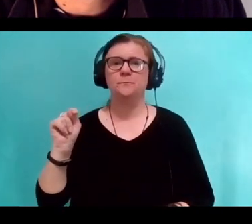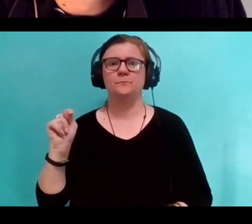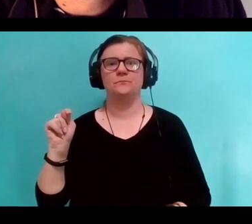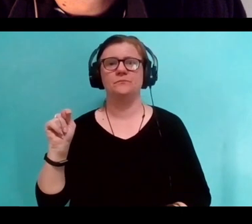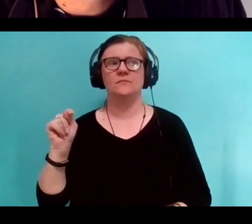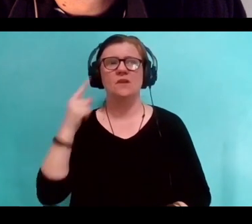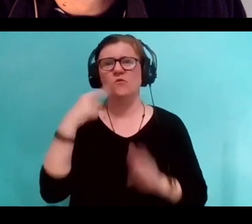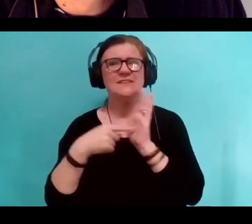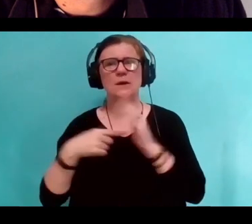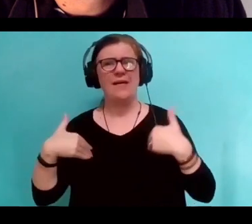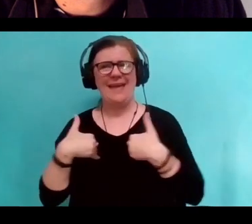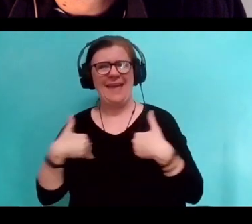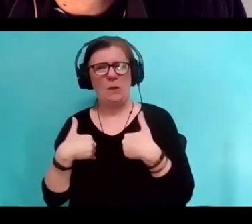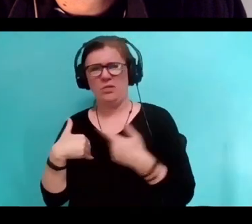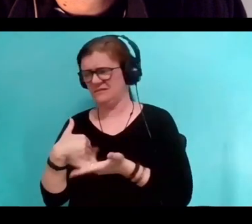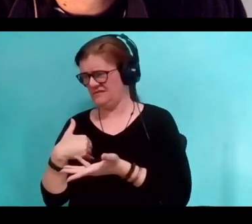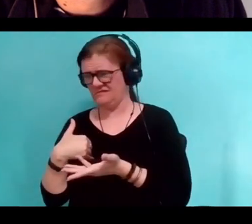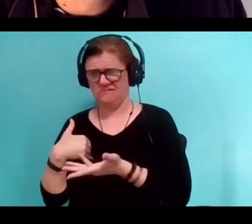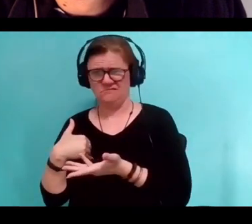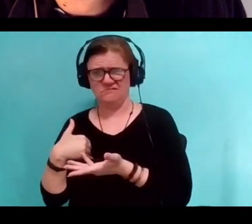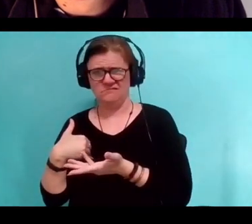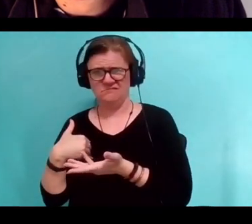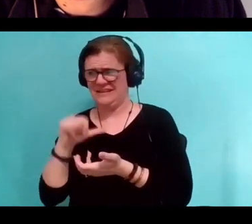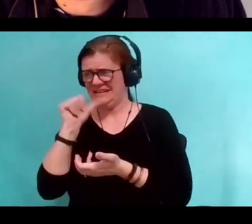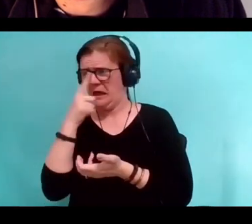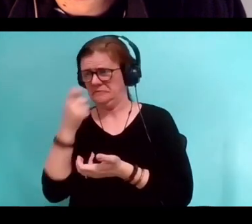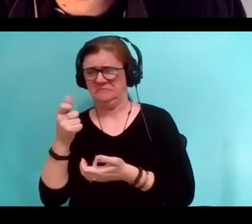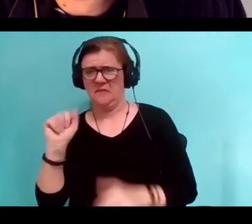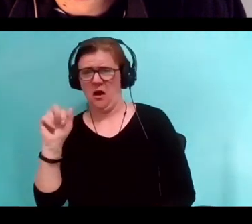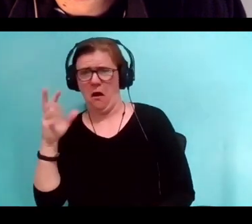animals don't seem to have the same investment.